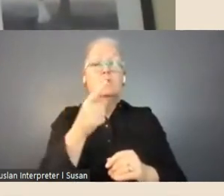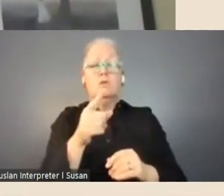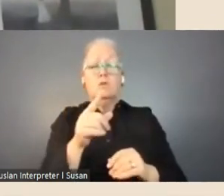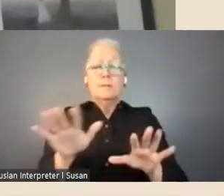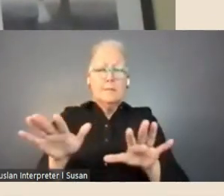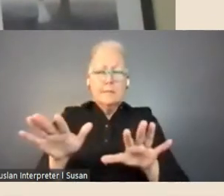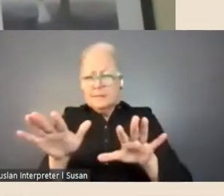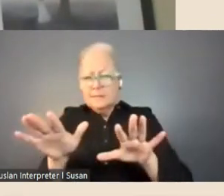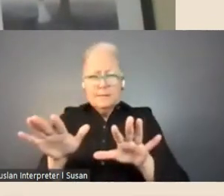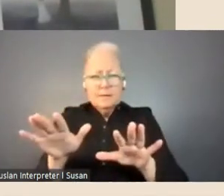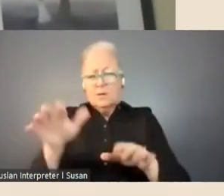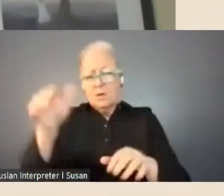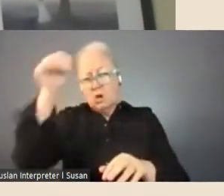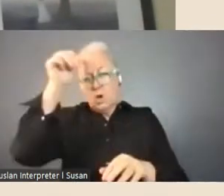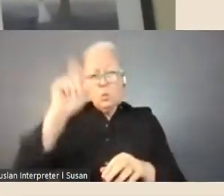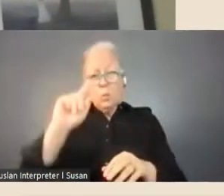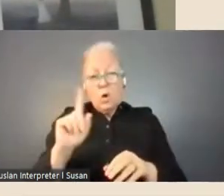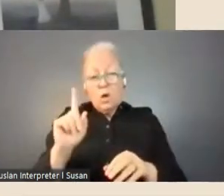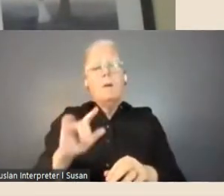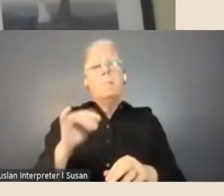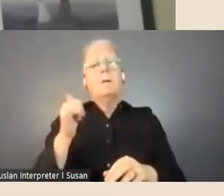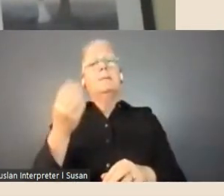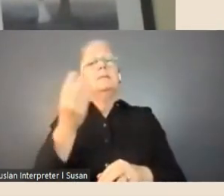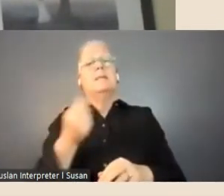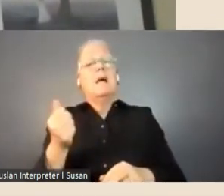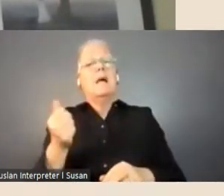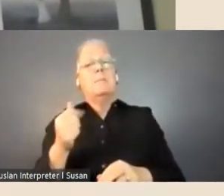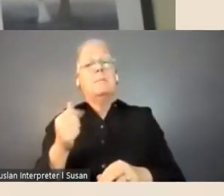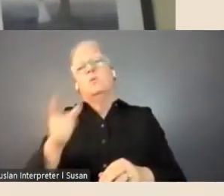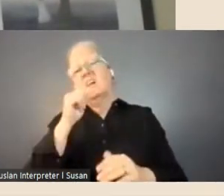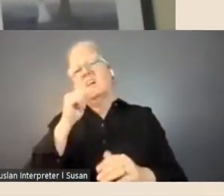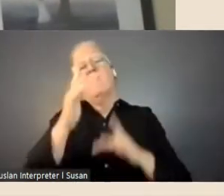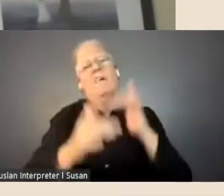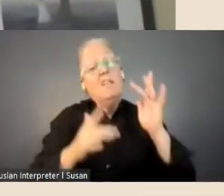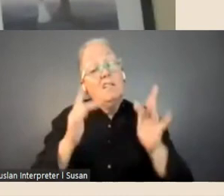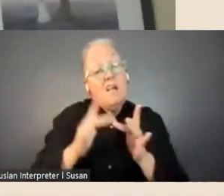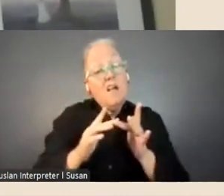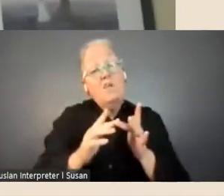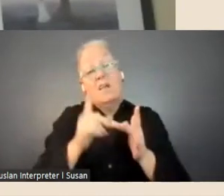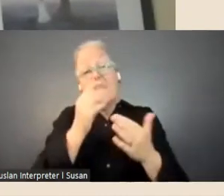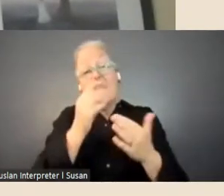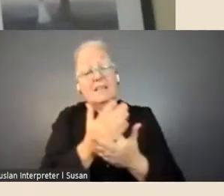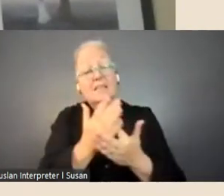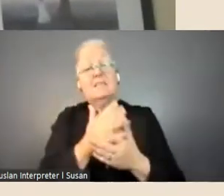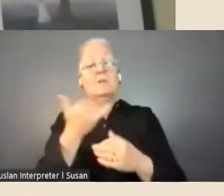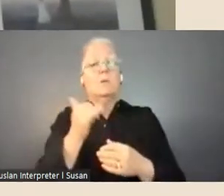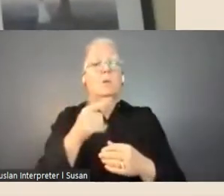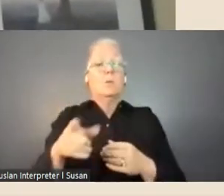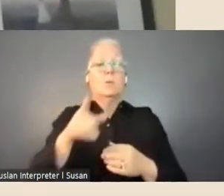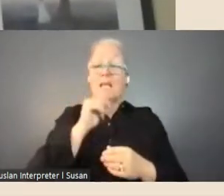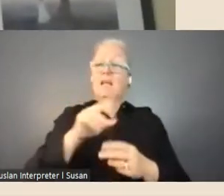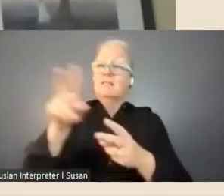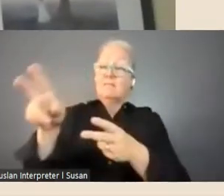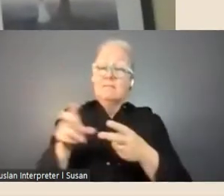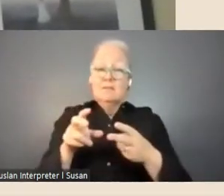at and then you'll find that some of that material is accessible online or you can quickly extract information from it and then take it away and work with it, so